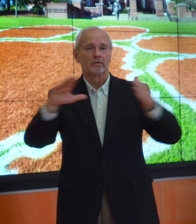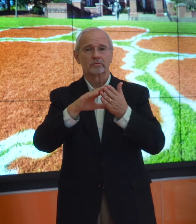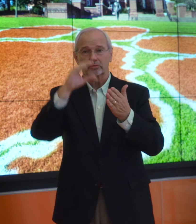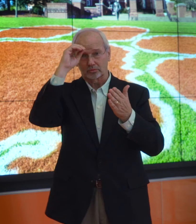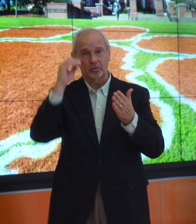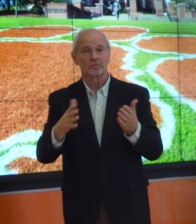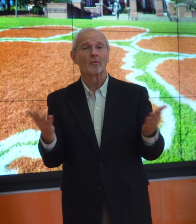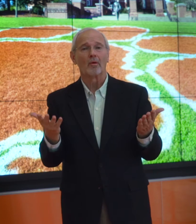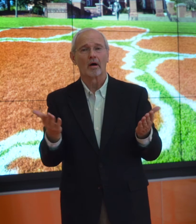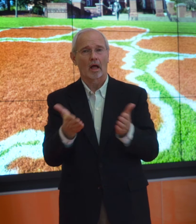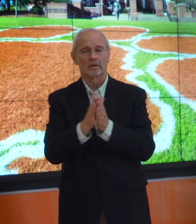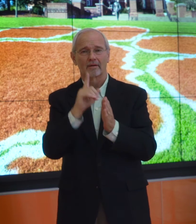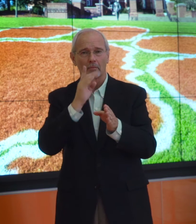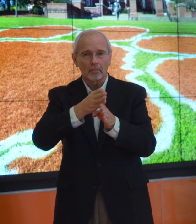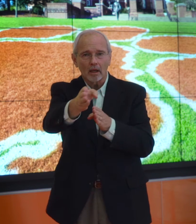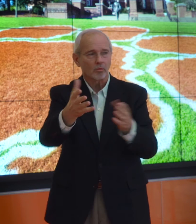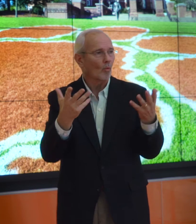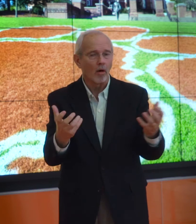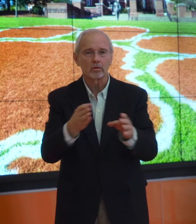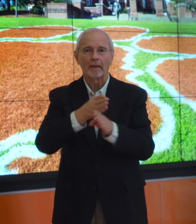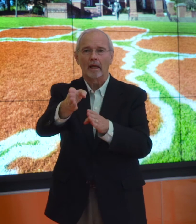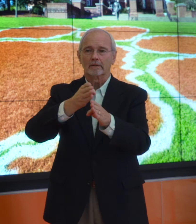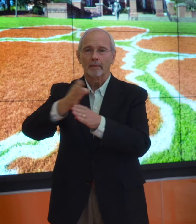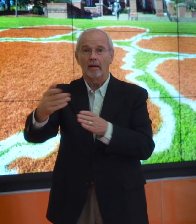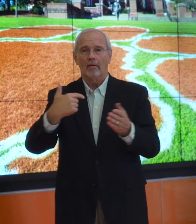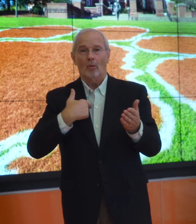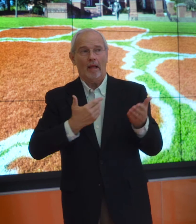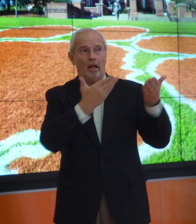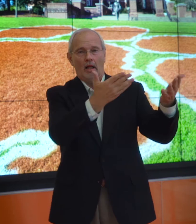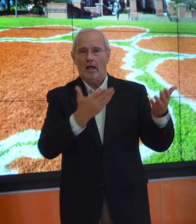Now students are asking for a major in ASL.